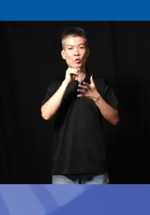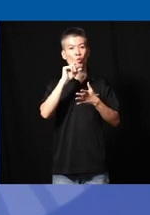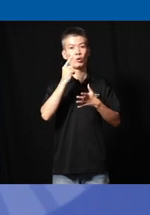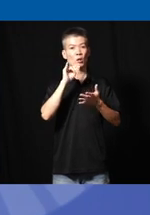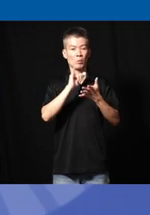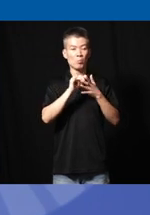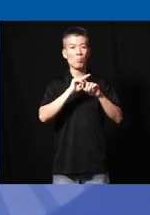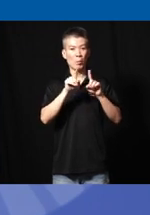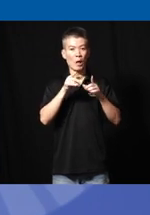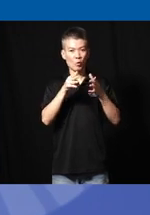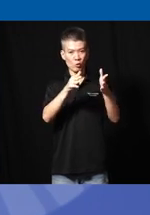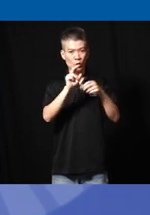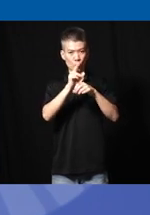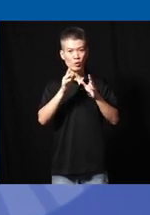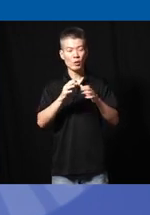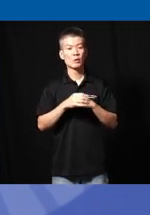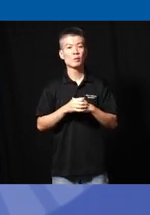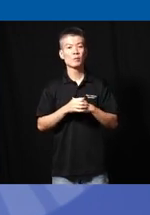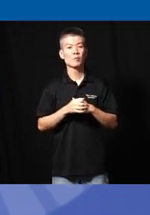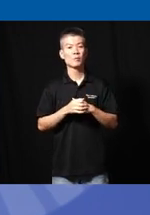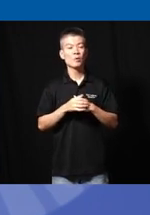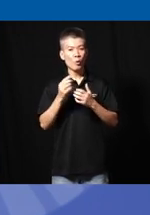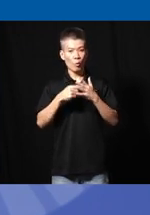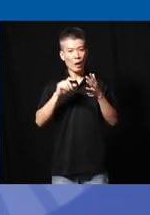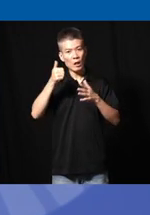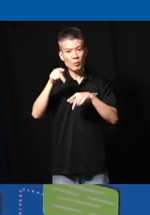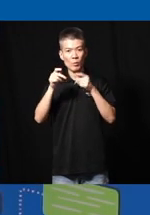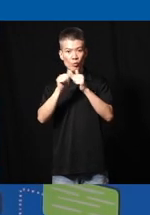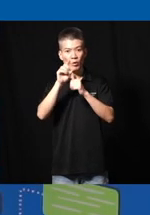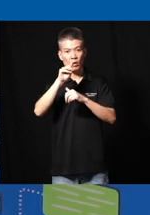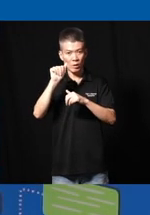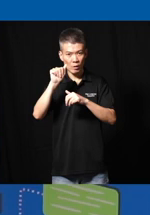roots of wheelchair users but about uh what other people with disabilities are doing when they're